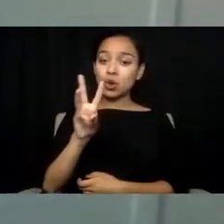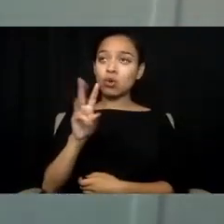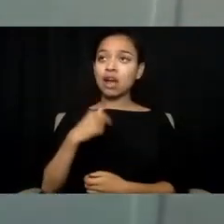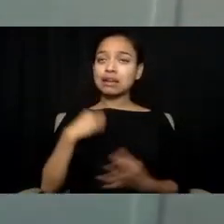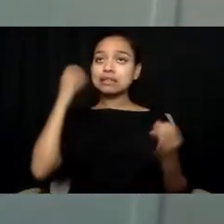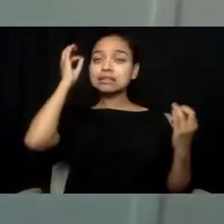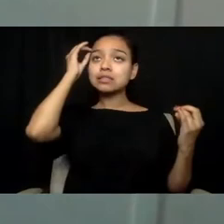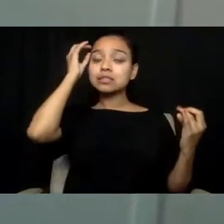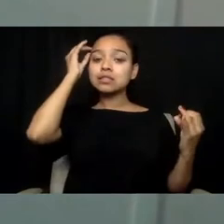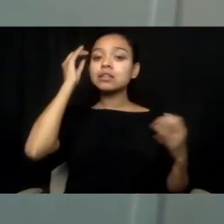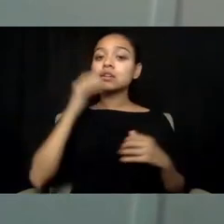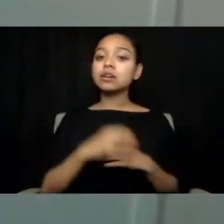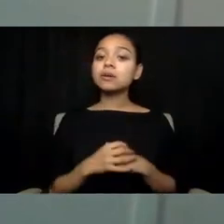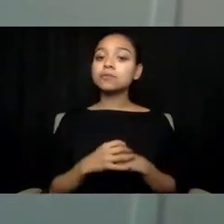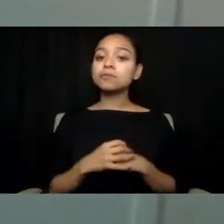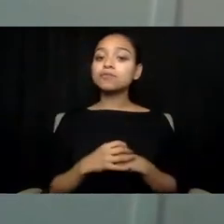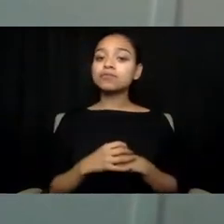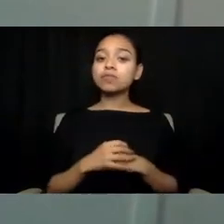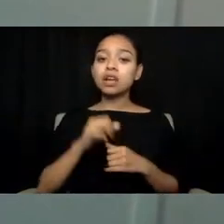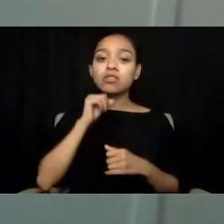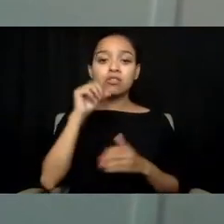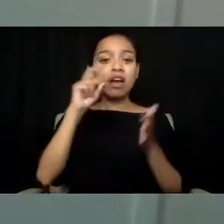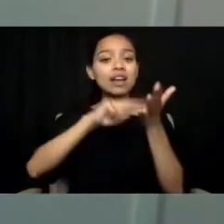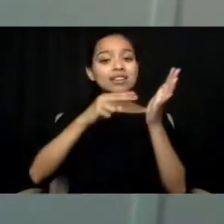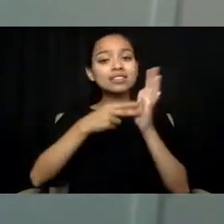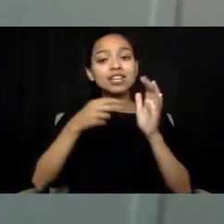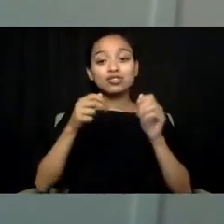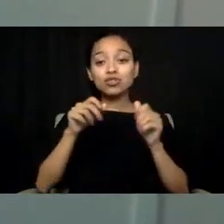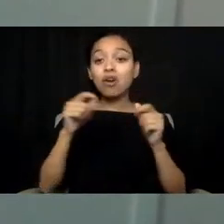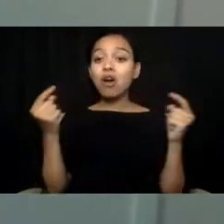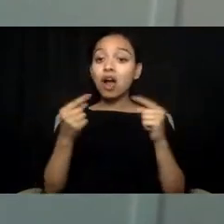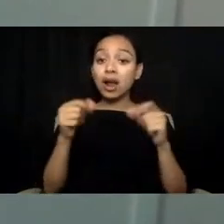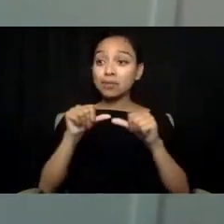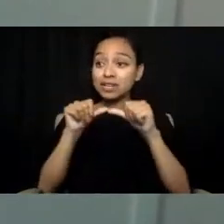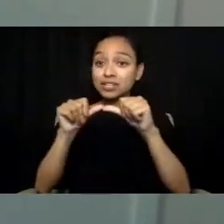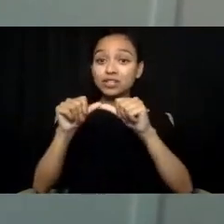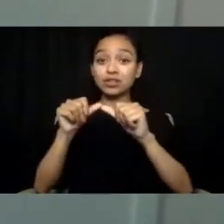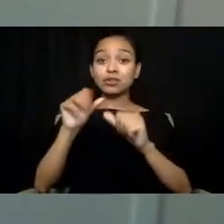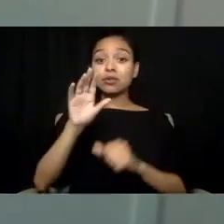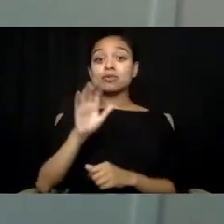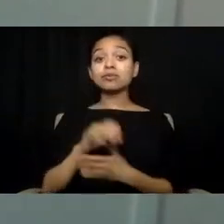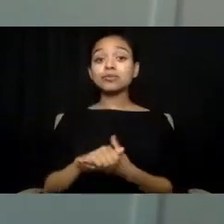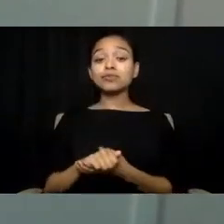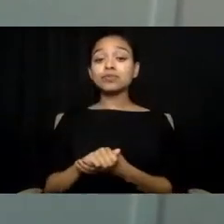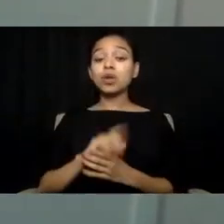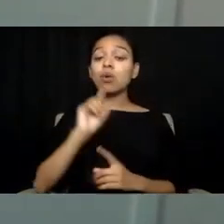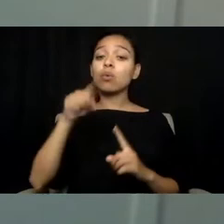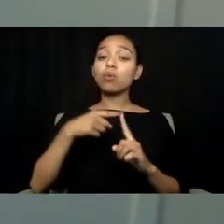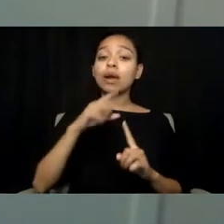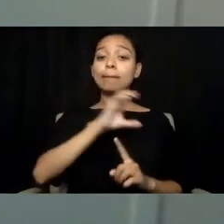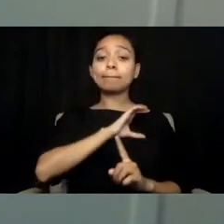The unintentional harm continued when the policemen rushed back outside of the house